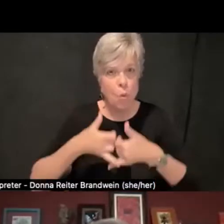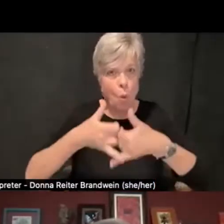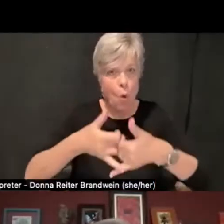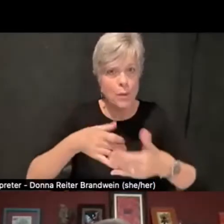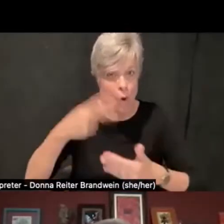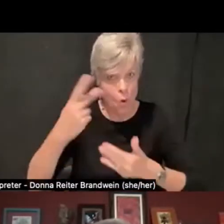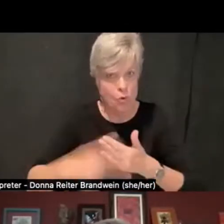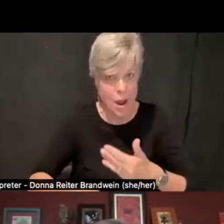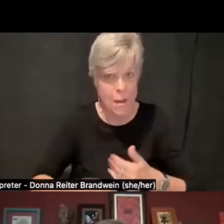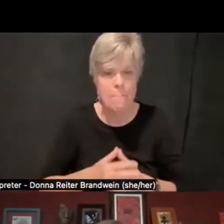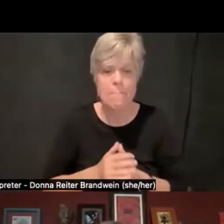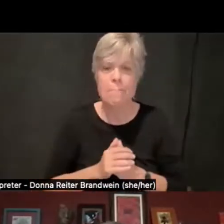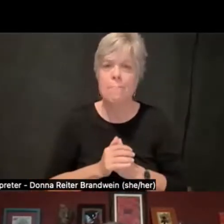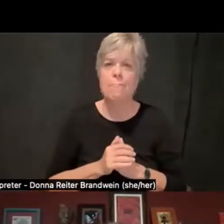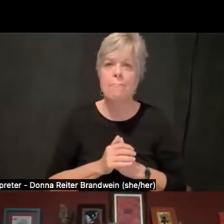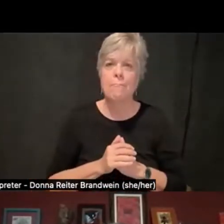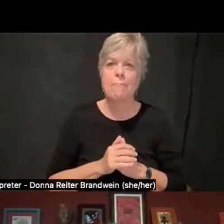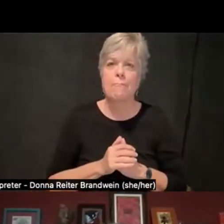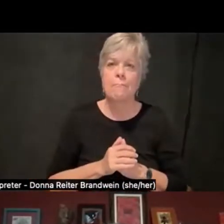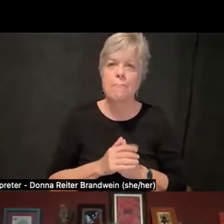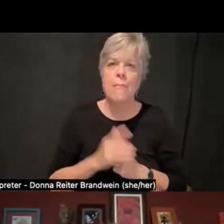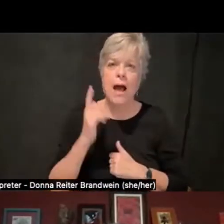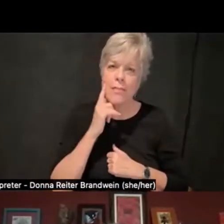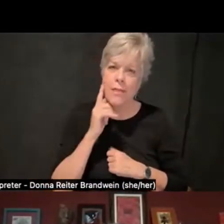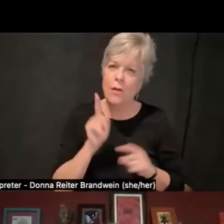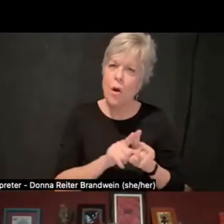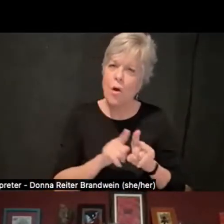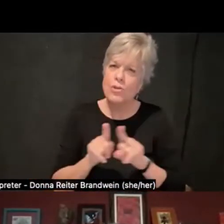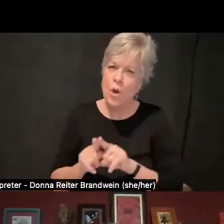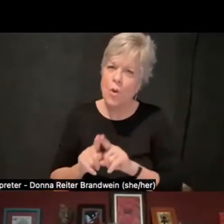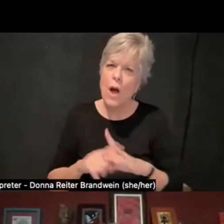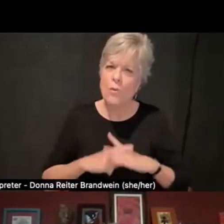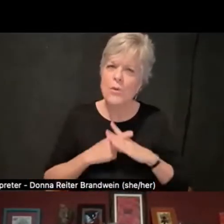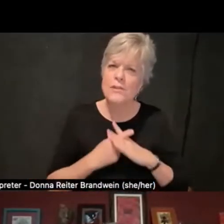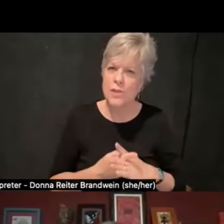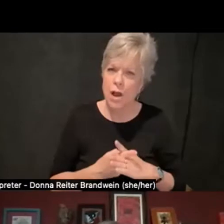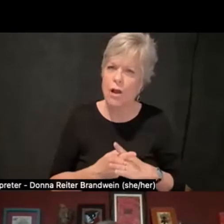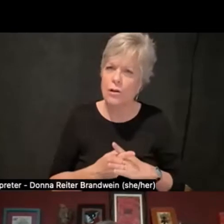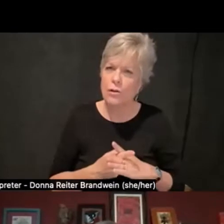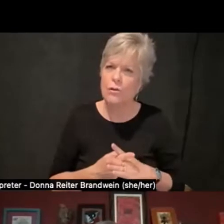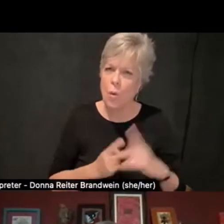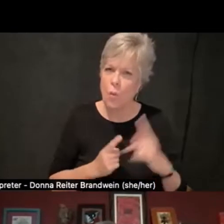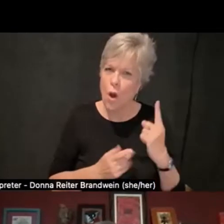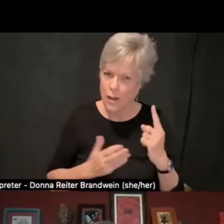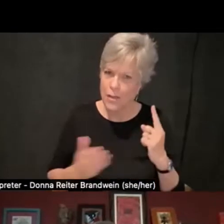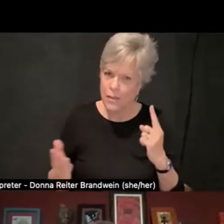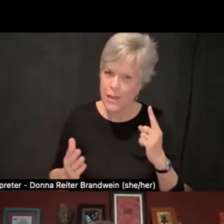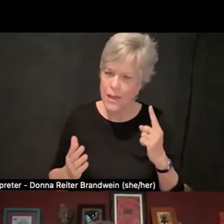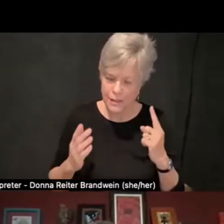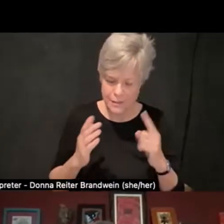And I think that is where I will also lead off with one of the things that I think is critical